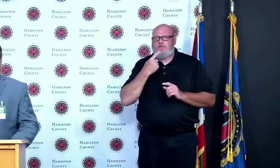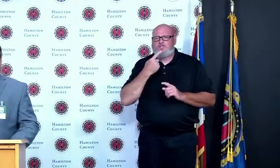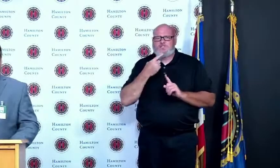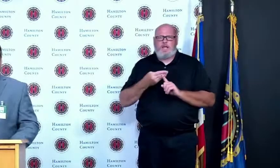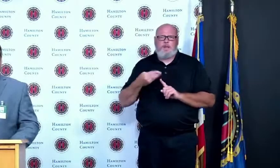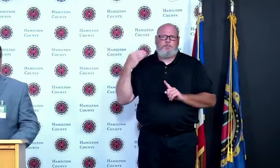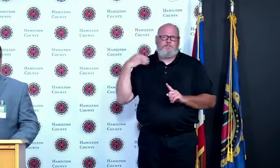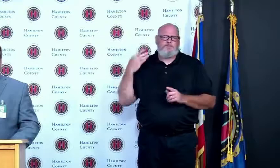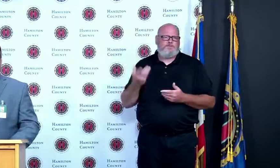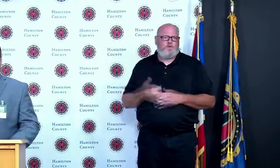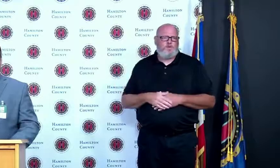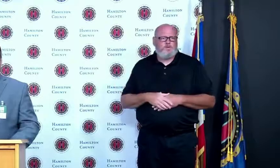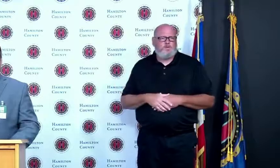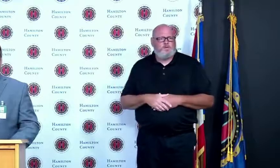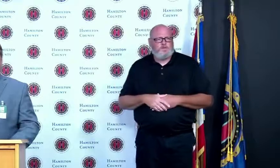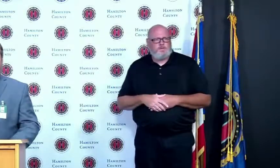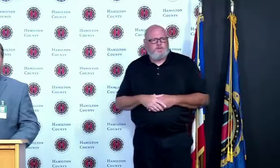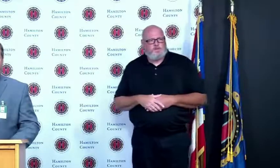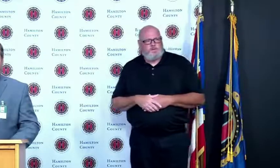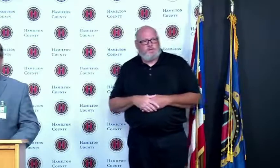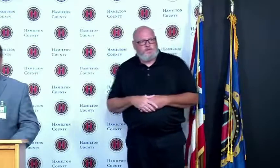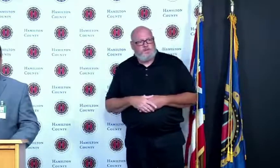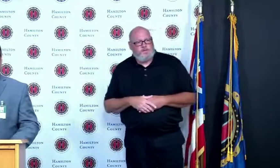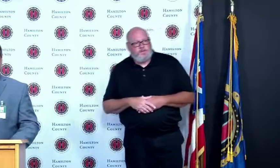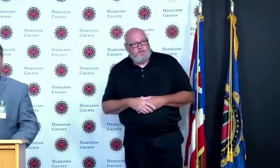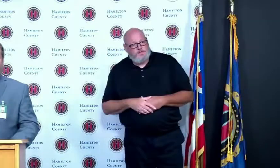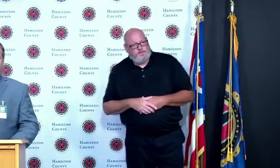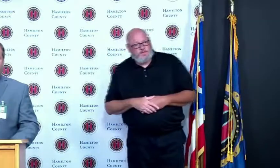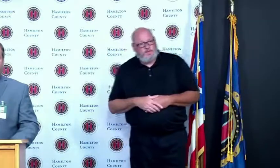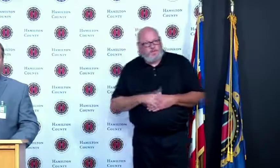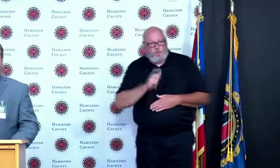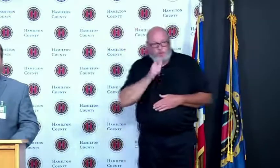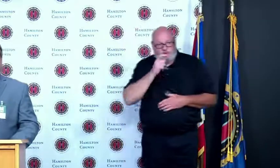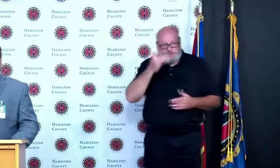that have significant illness still within the family somebody might be recovering from